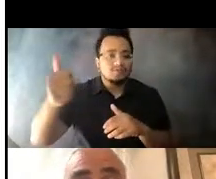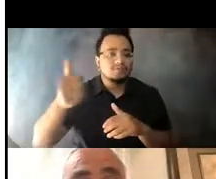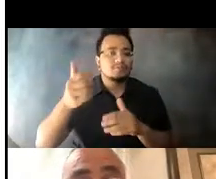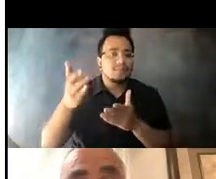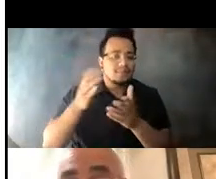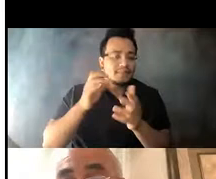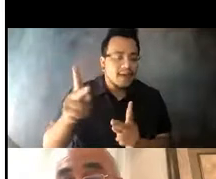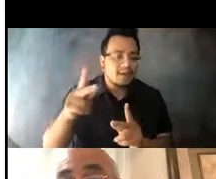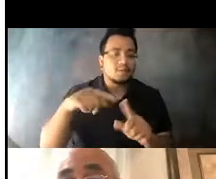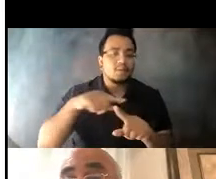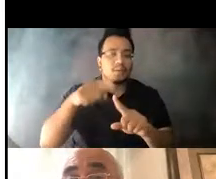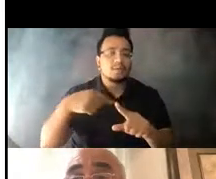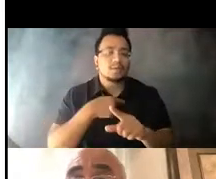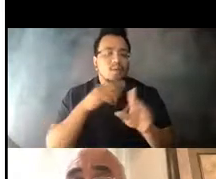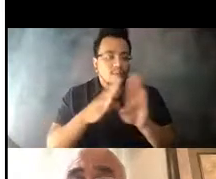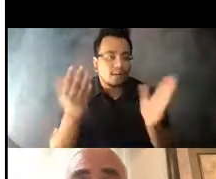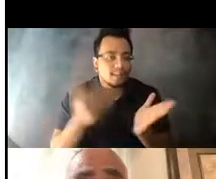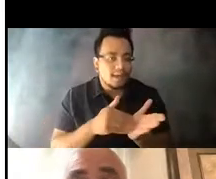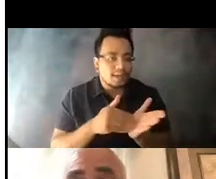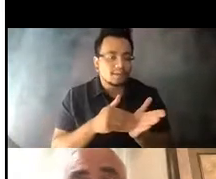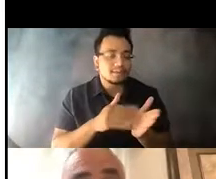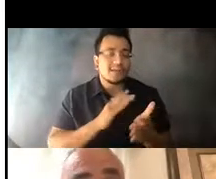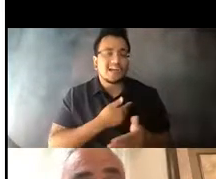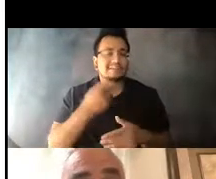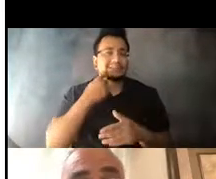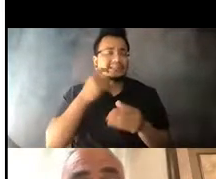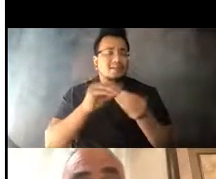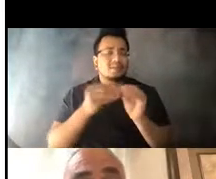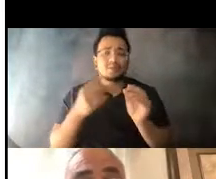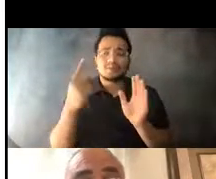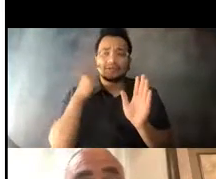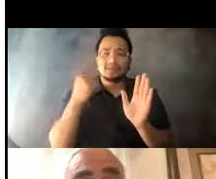to open up and our recent numbers as you 14:35:11 see on the slide are really encouraging.